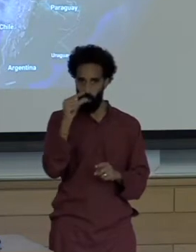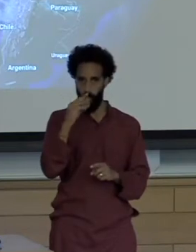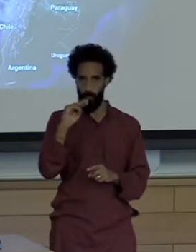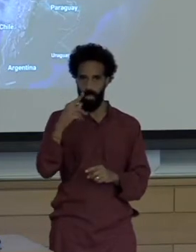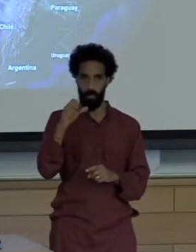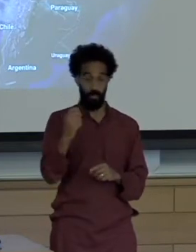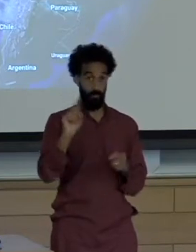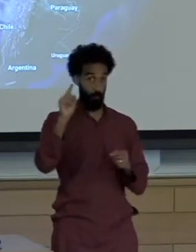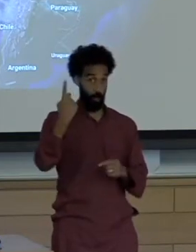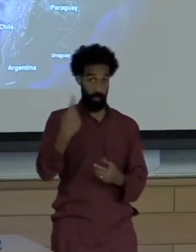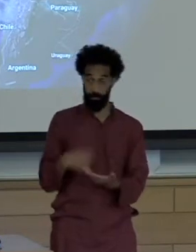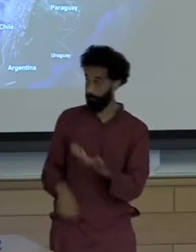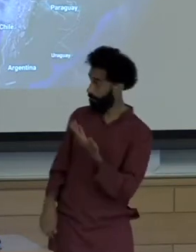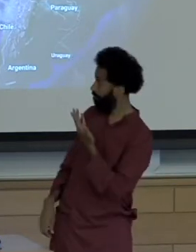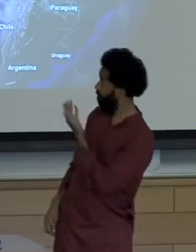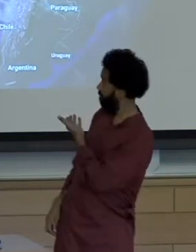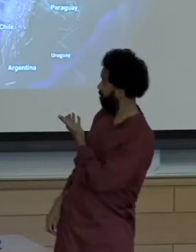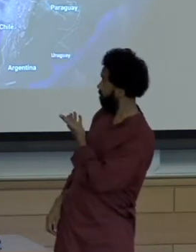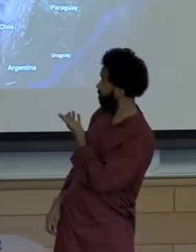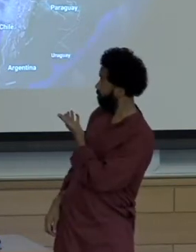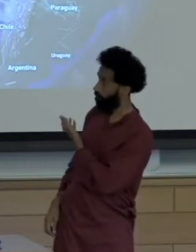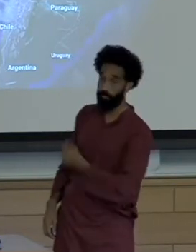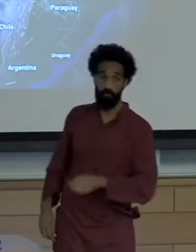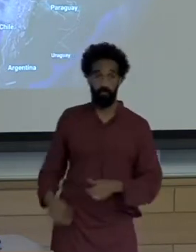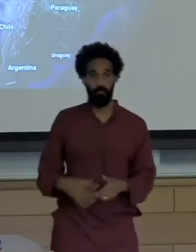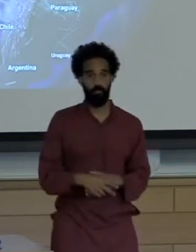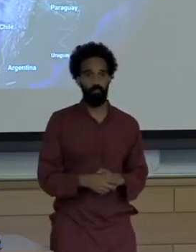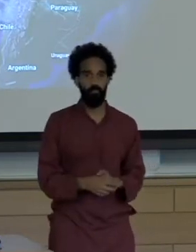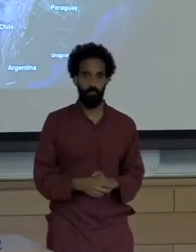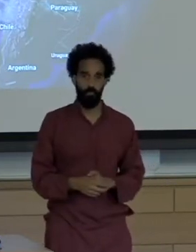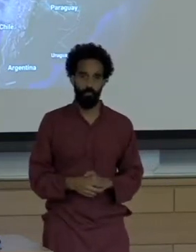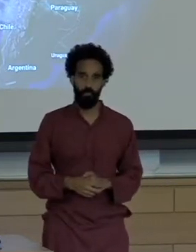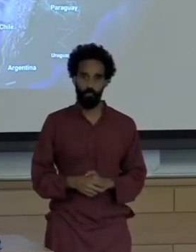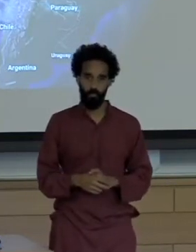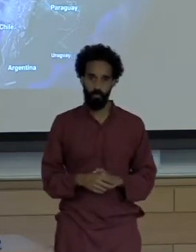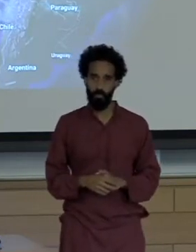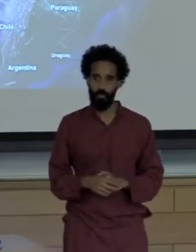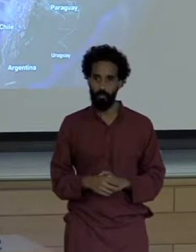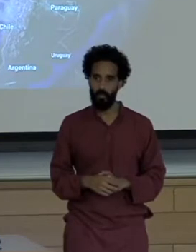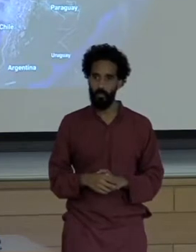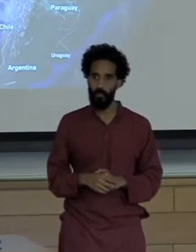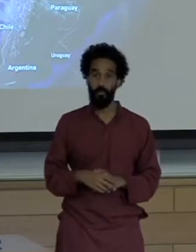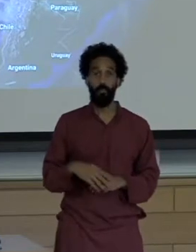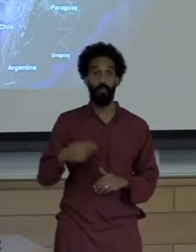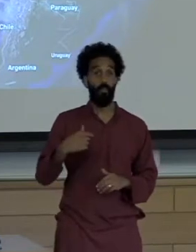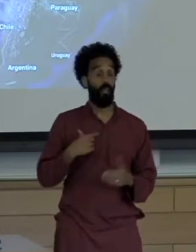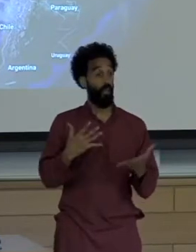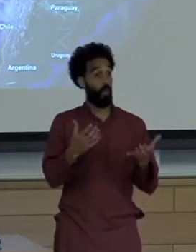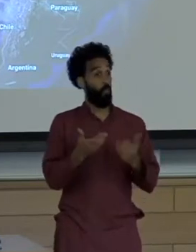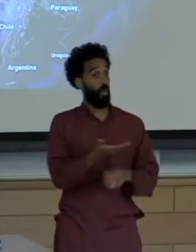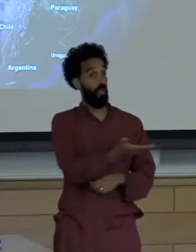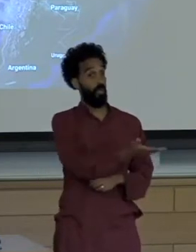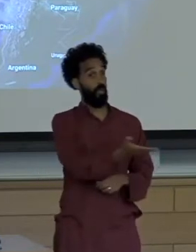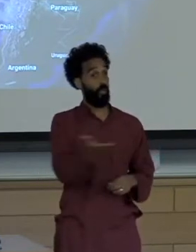So I'm gonna invite you to journey with me into South America